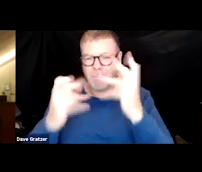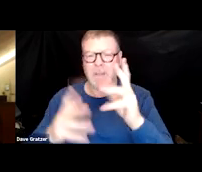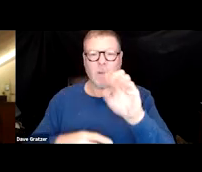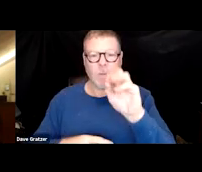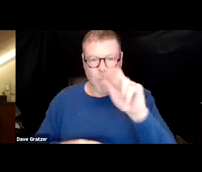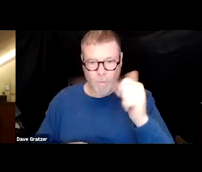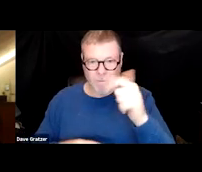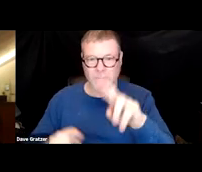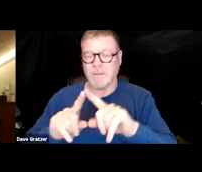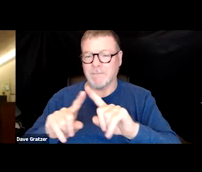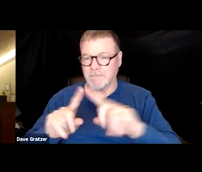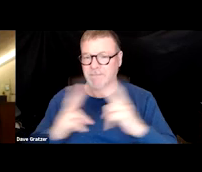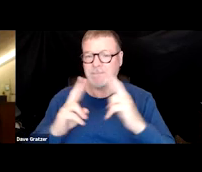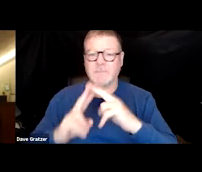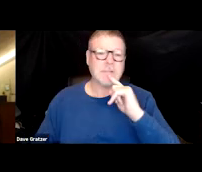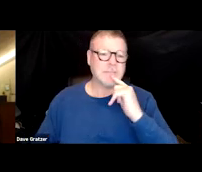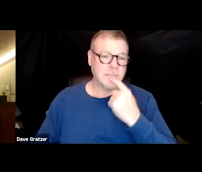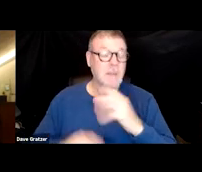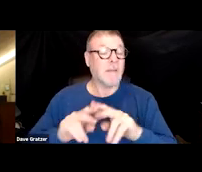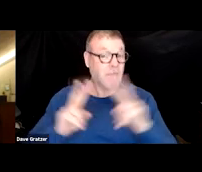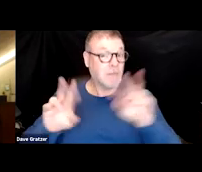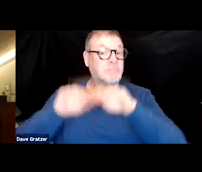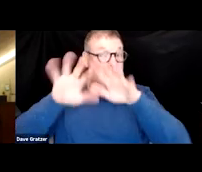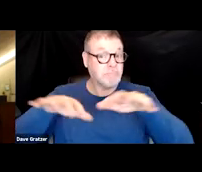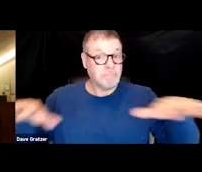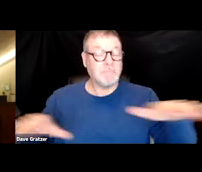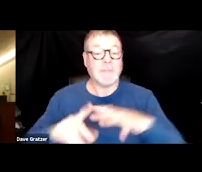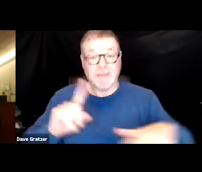It's very predominant within the environment itself